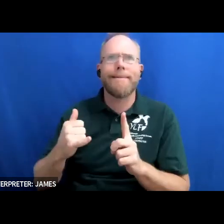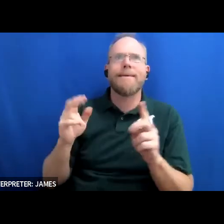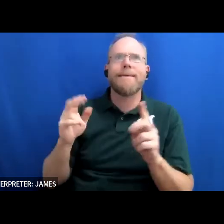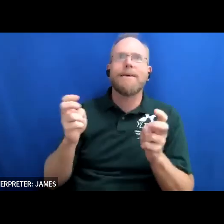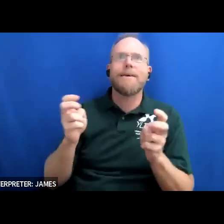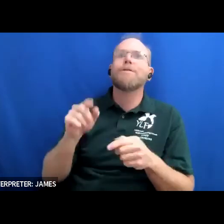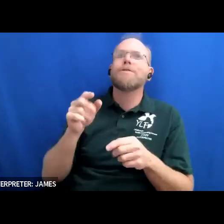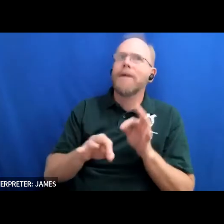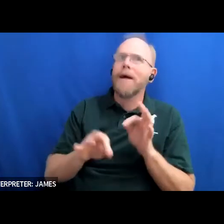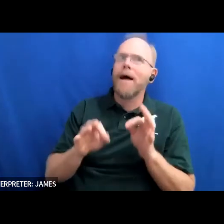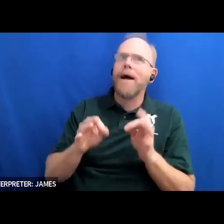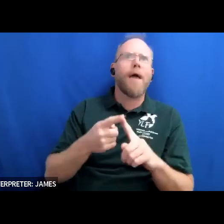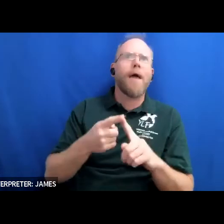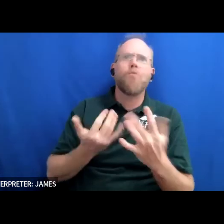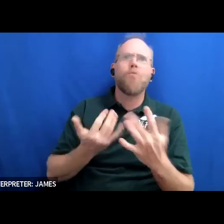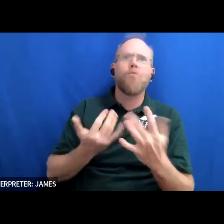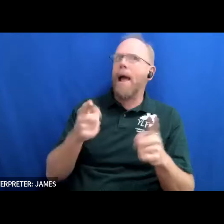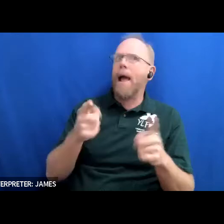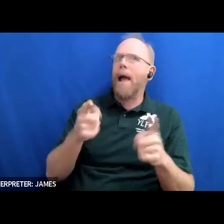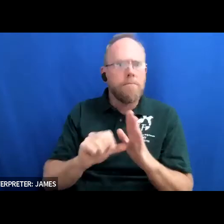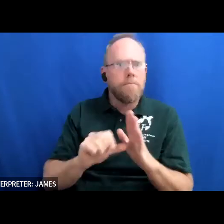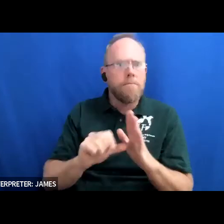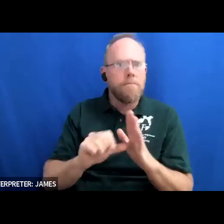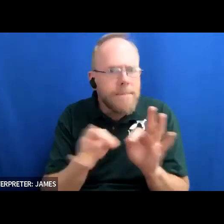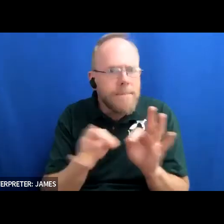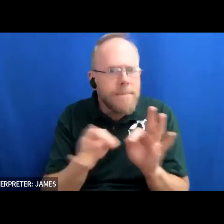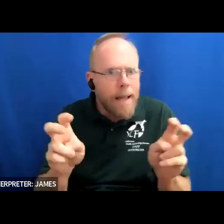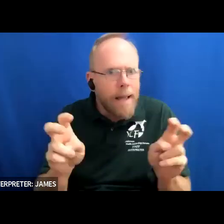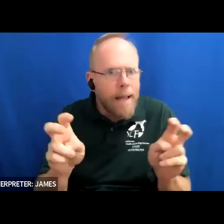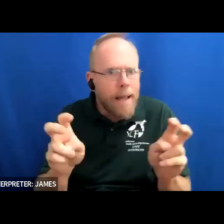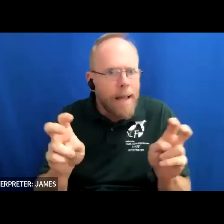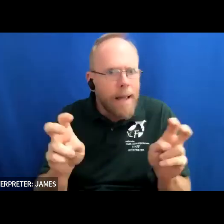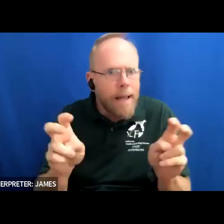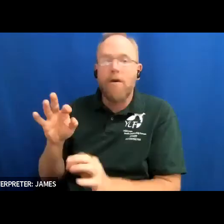the importance of the statement just a friend waiting to happen when i am being bullied and